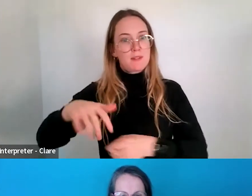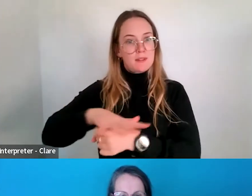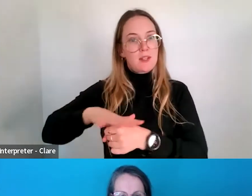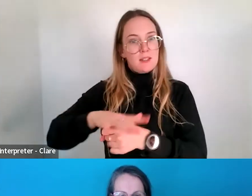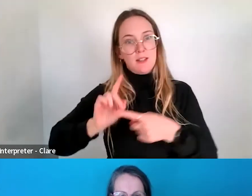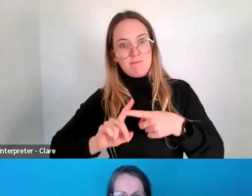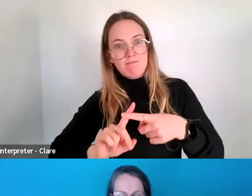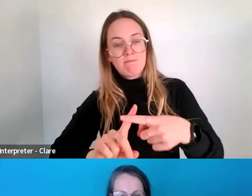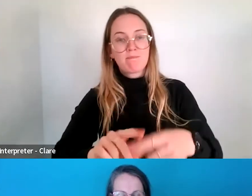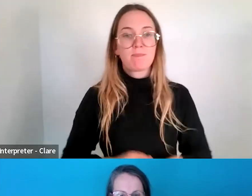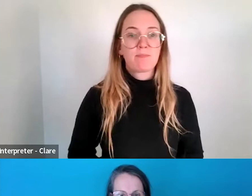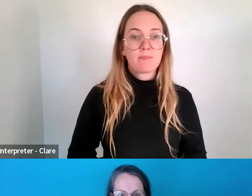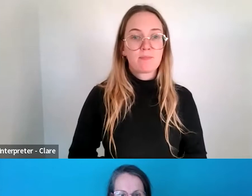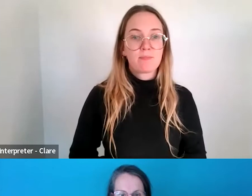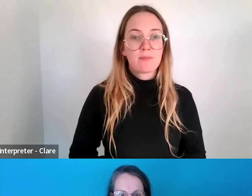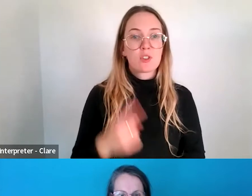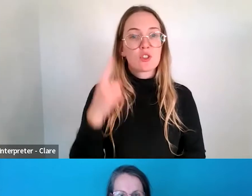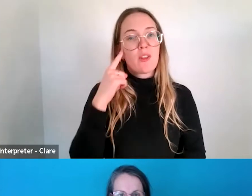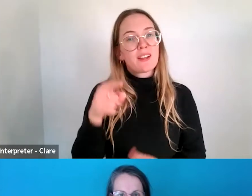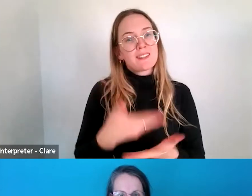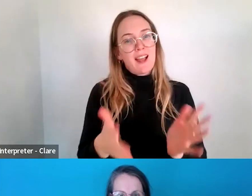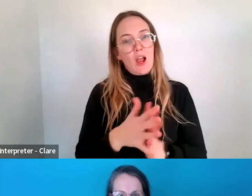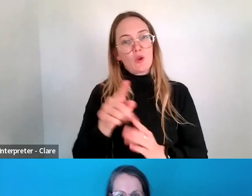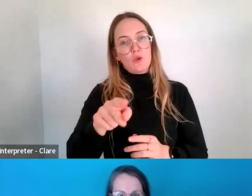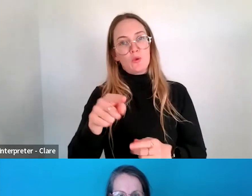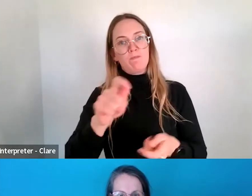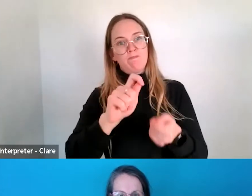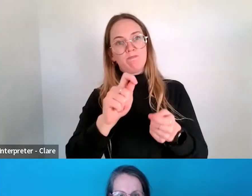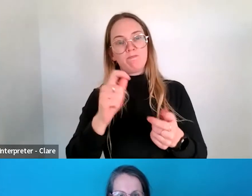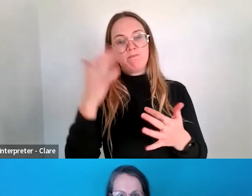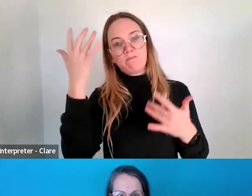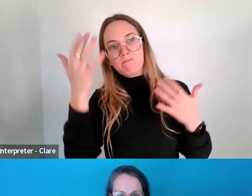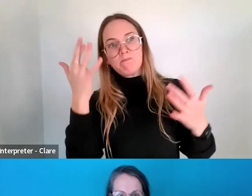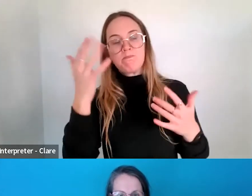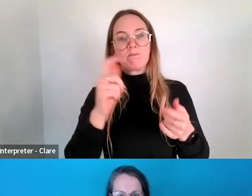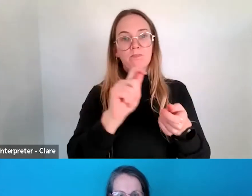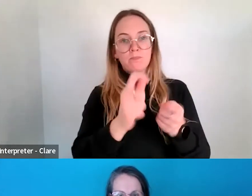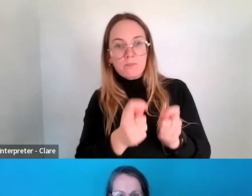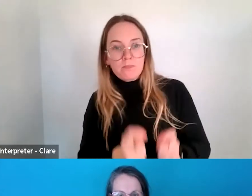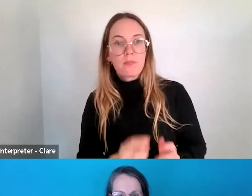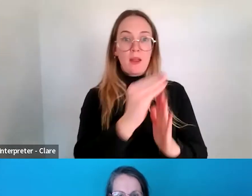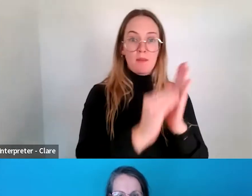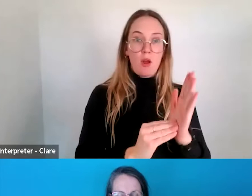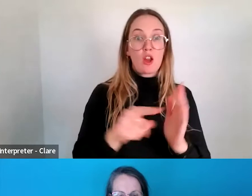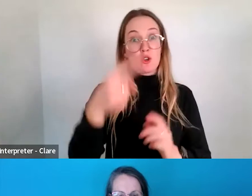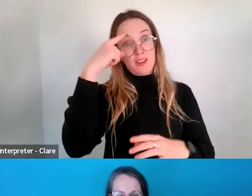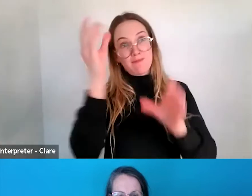So I think again it's about the framing of that. What would it mean to set up, you know, a training space